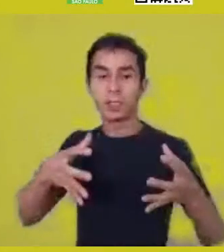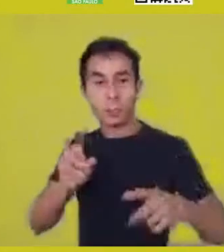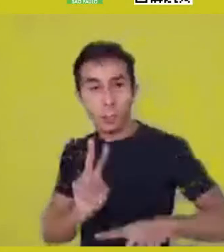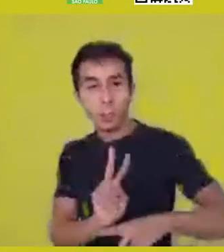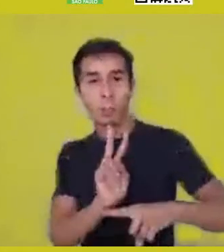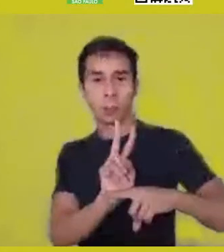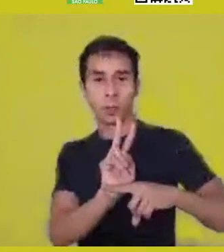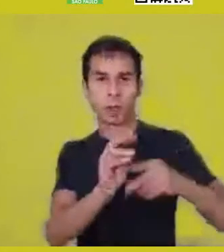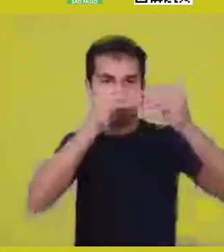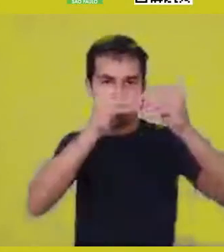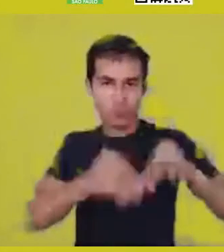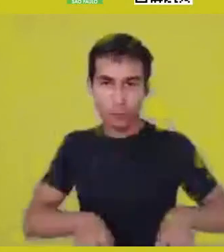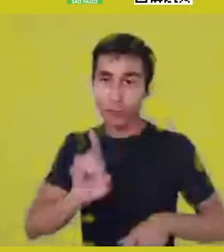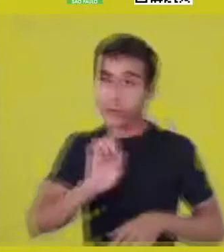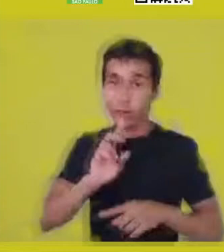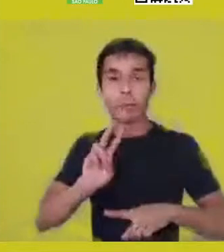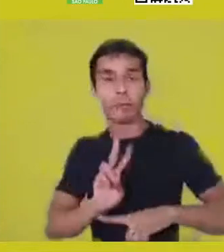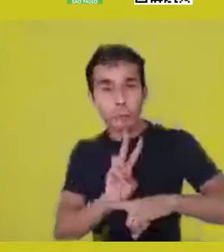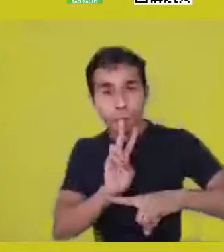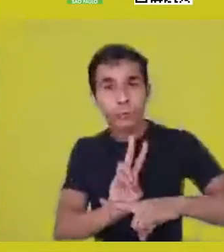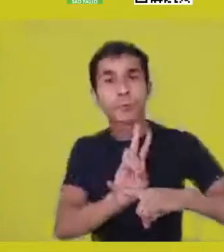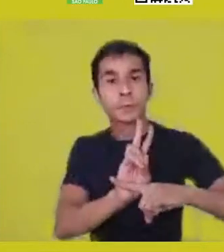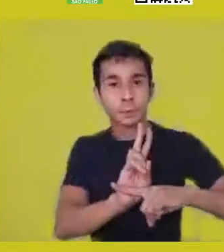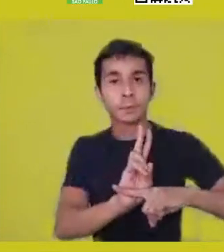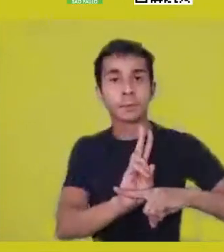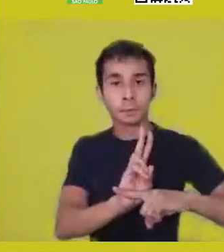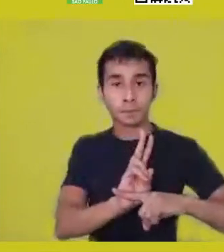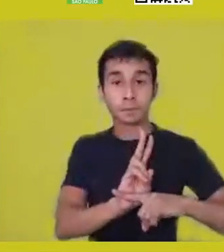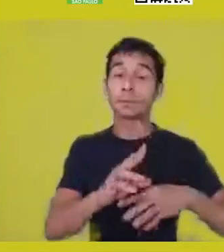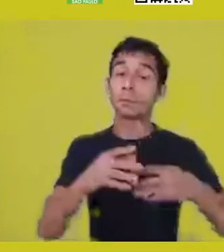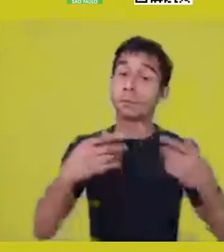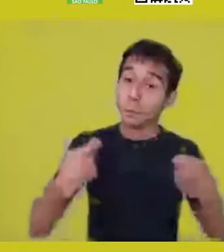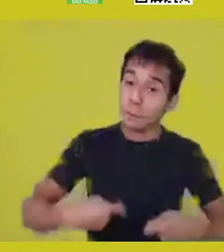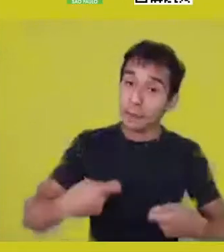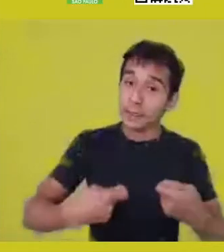For that, it is necessary to do what I always say,